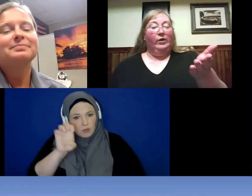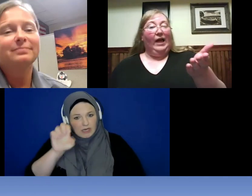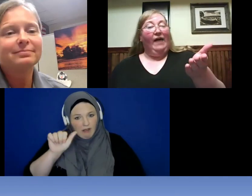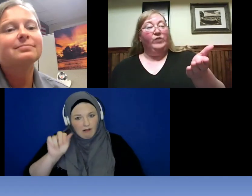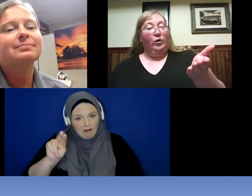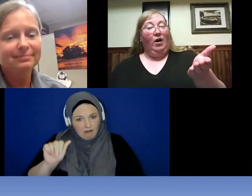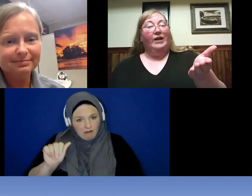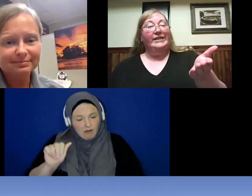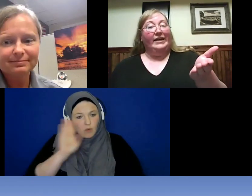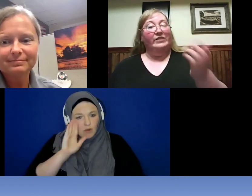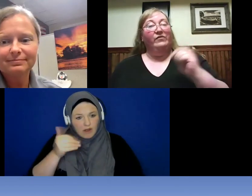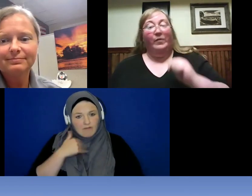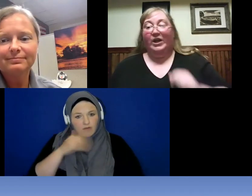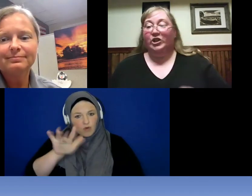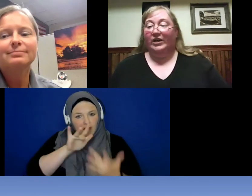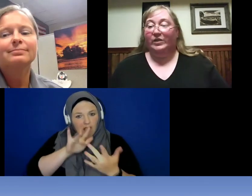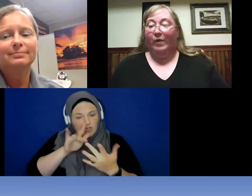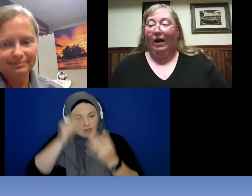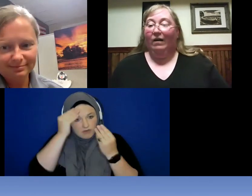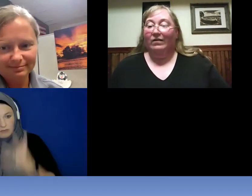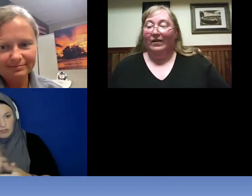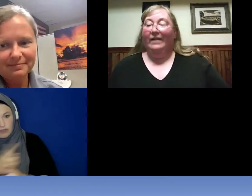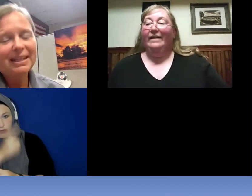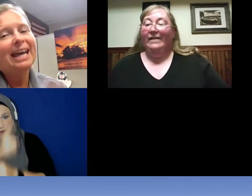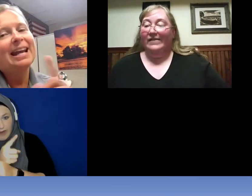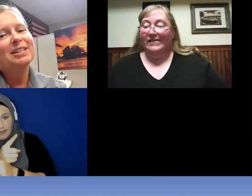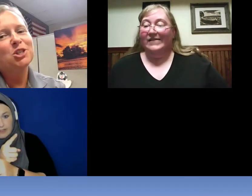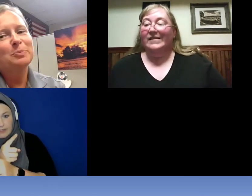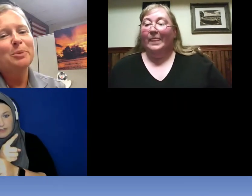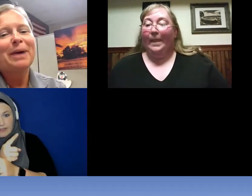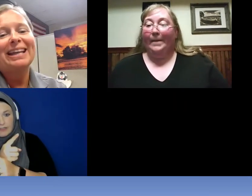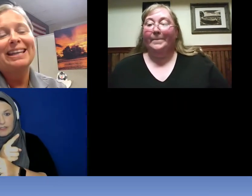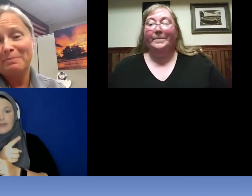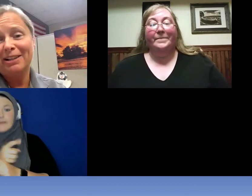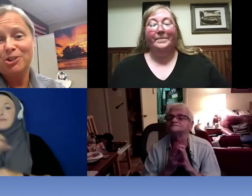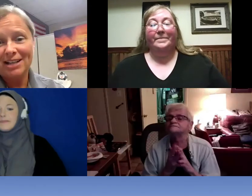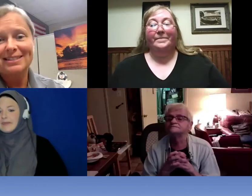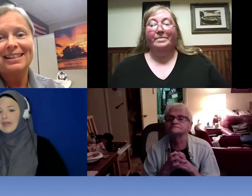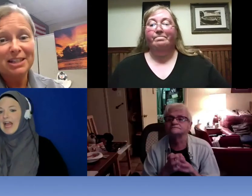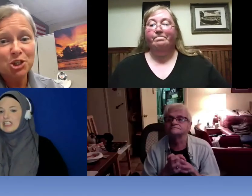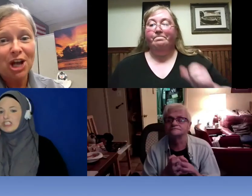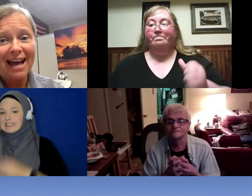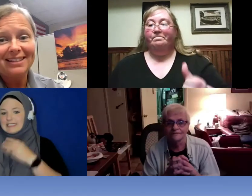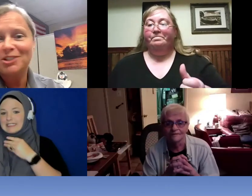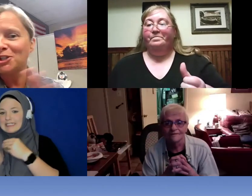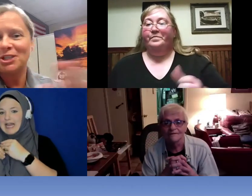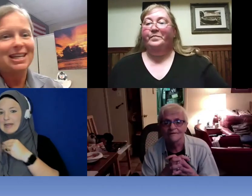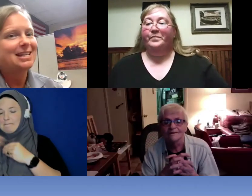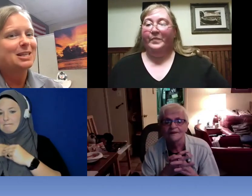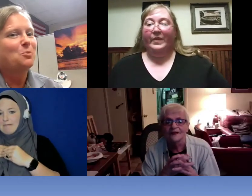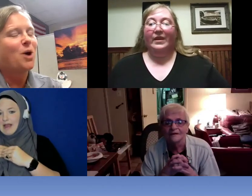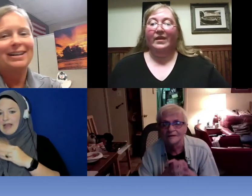have your contact information as well ? >> Reanna: I just put my E mail address in the chat just in case they wanted